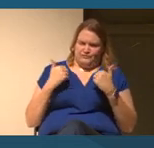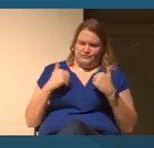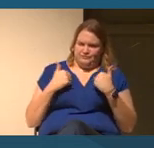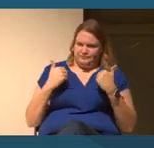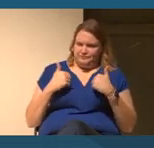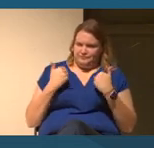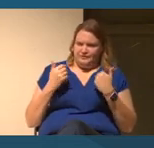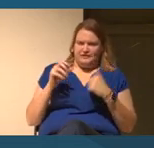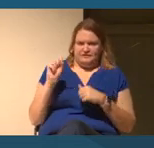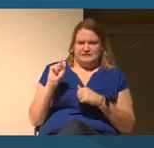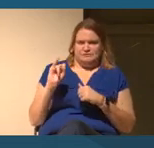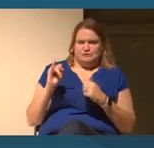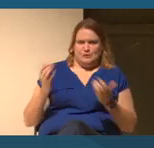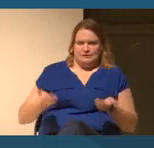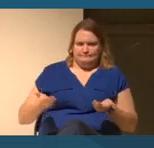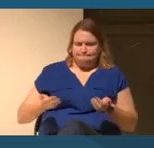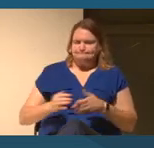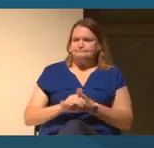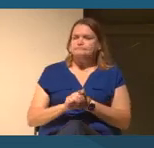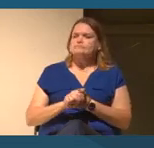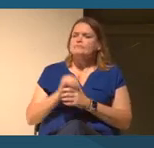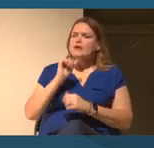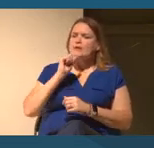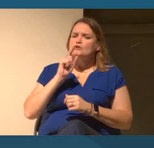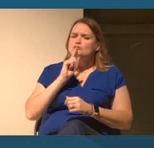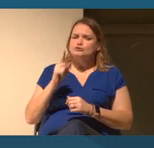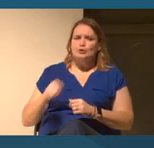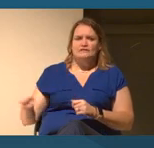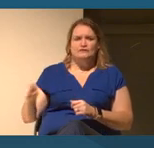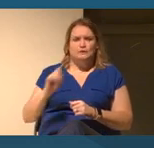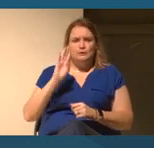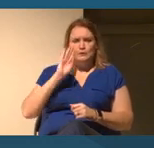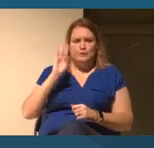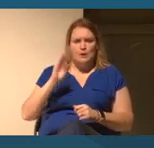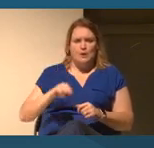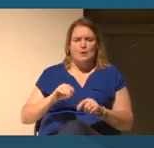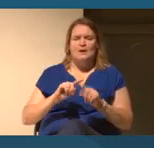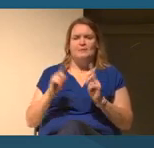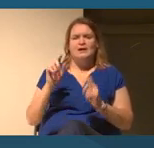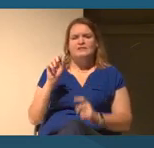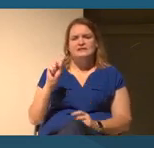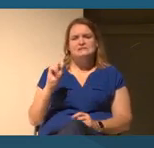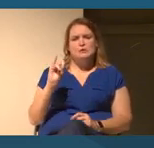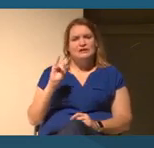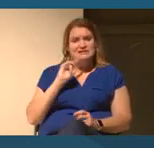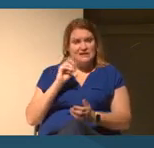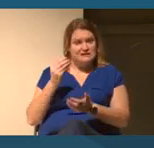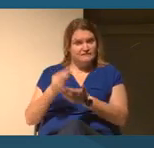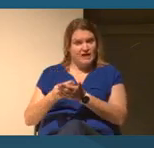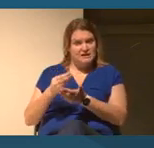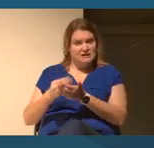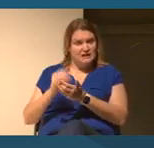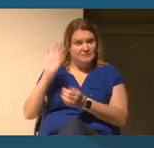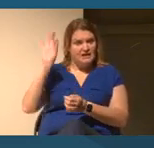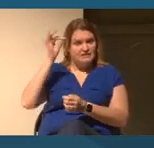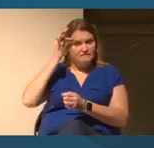And I'm not sure if many people know this, but the Smithsonian is funded by the federal government about 60%.